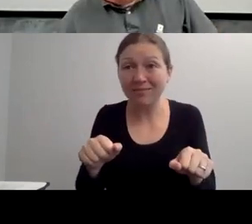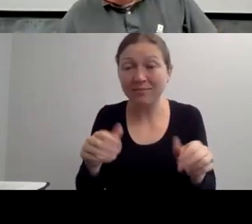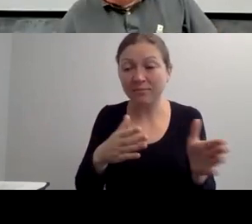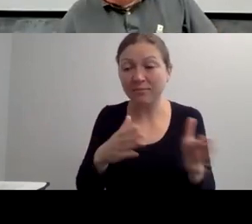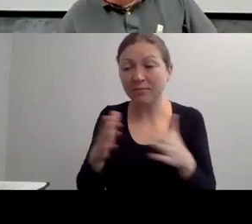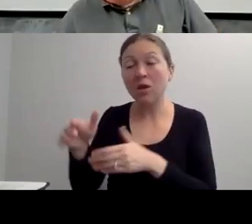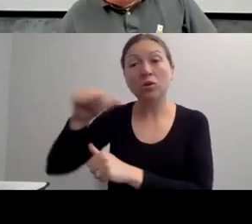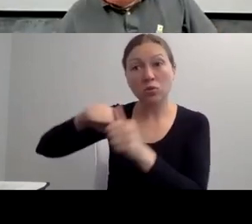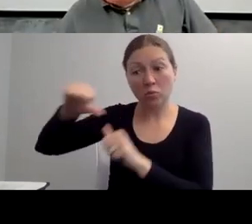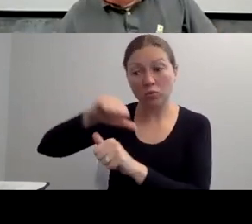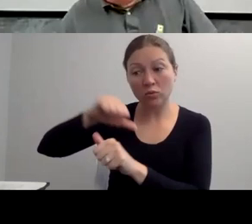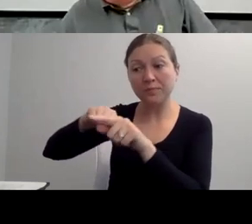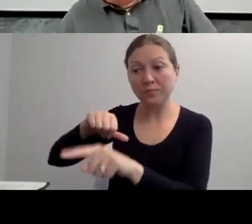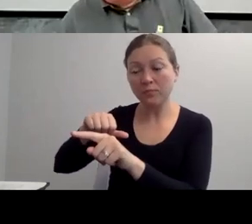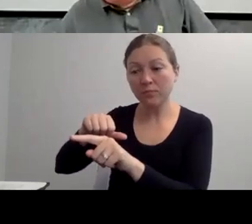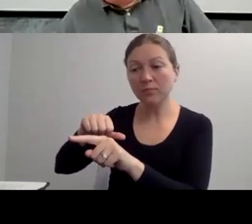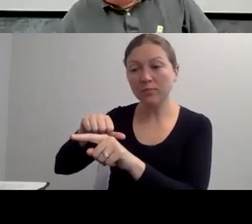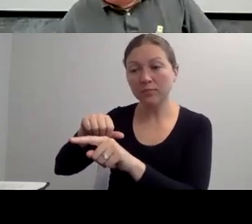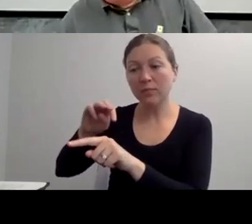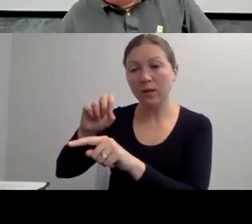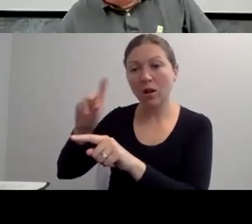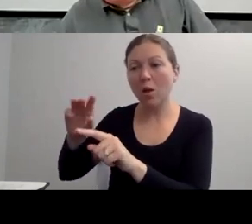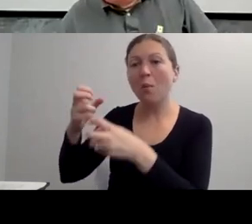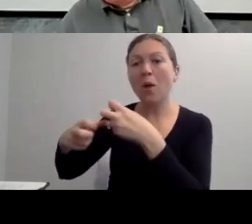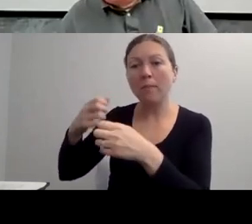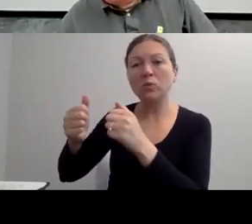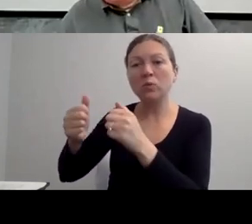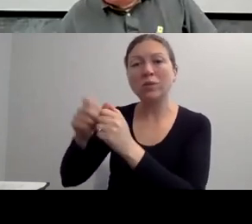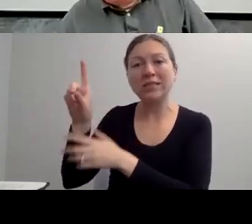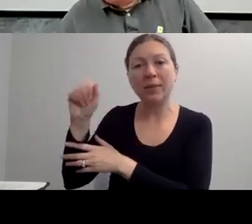I'M TAKING A BUS. I'M GOING TO SCHOOL."